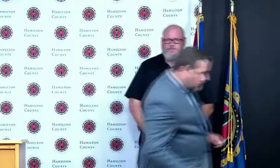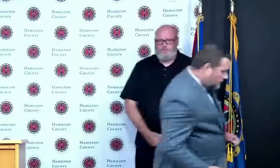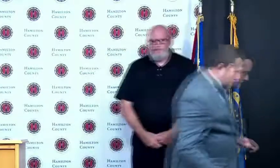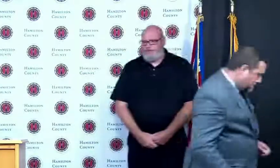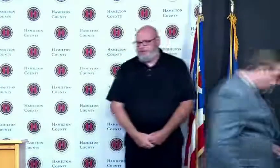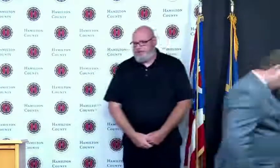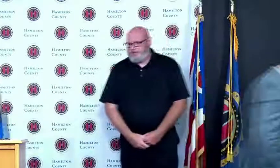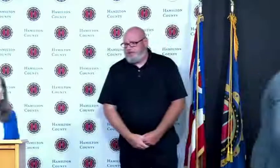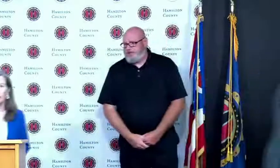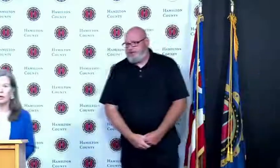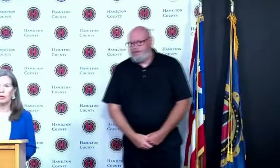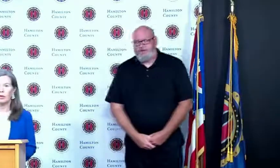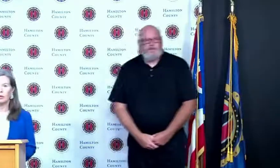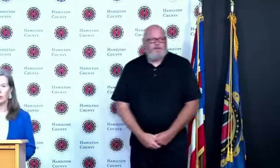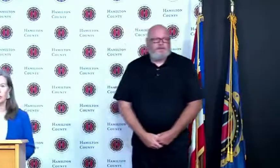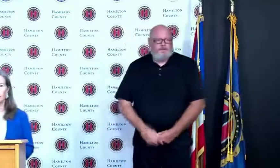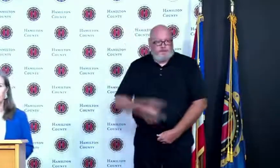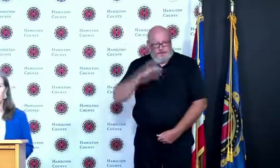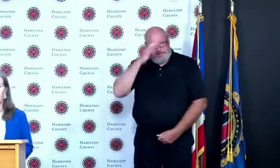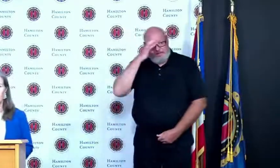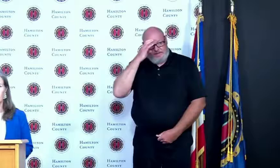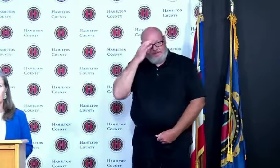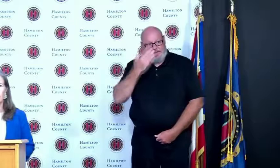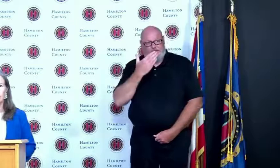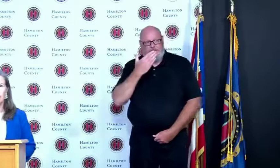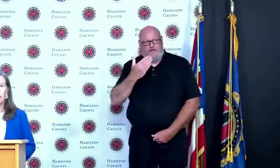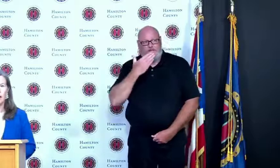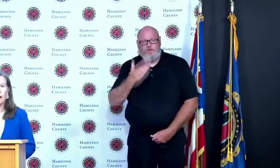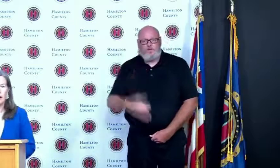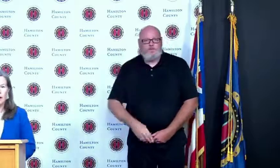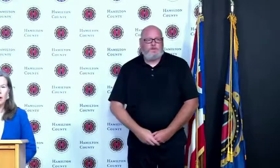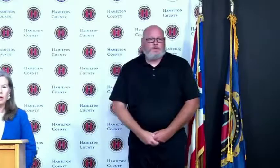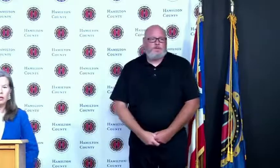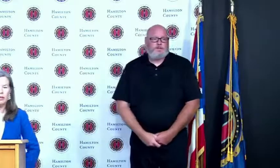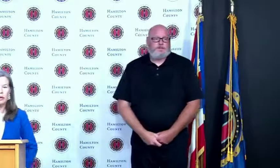I will take that I will take that to heart thank you so I yeah I'm going to follow